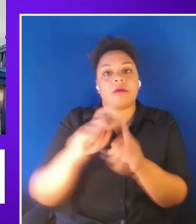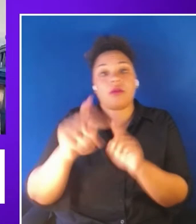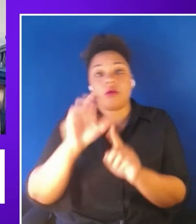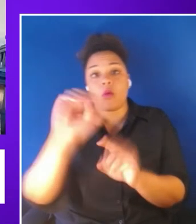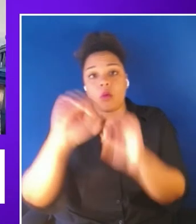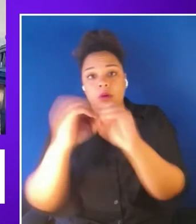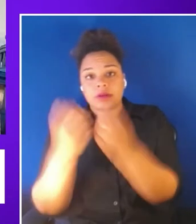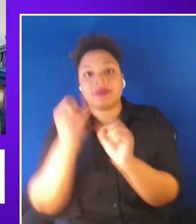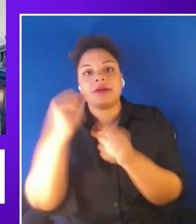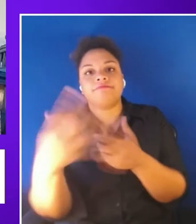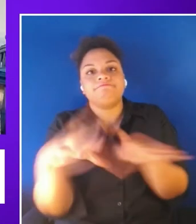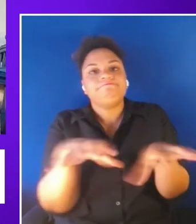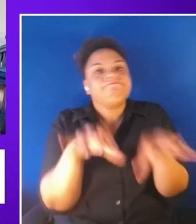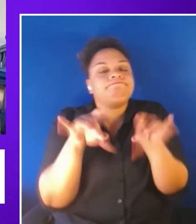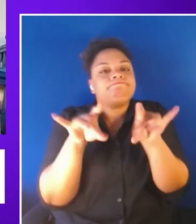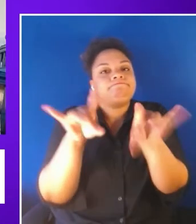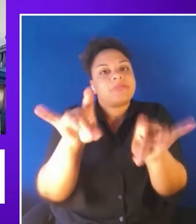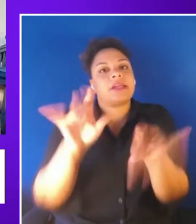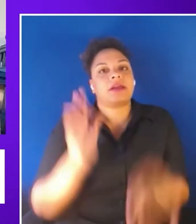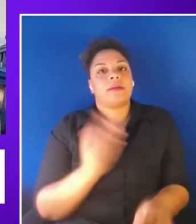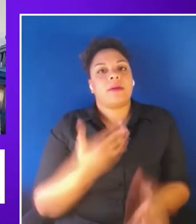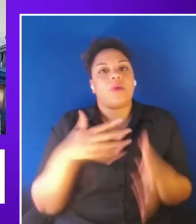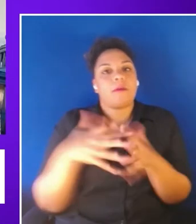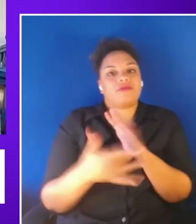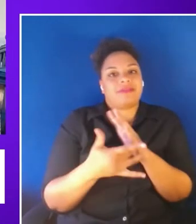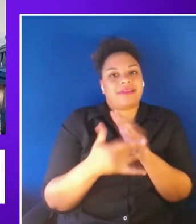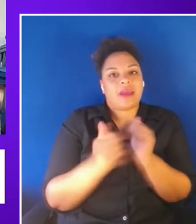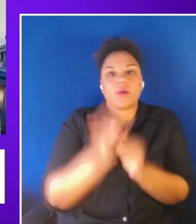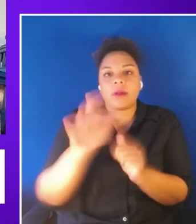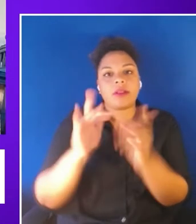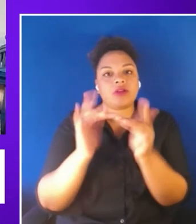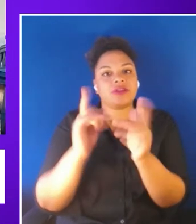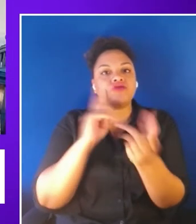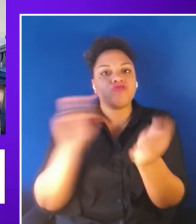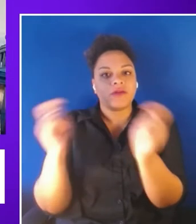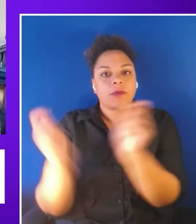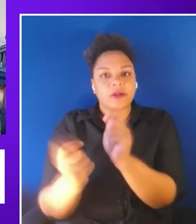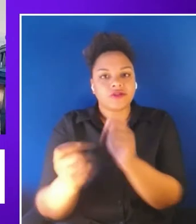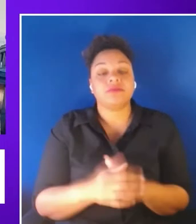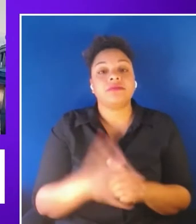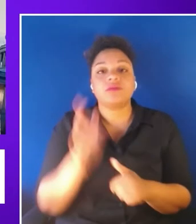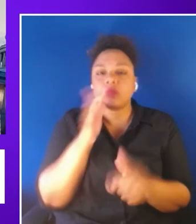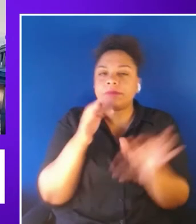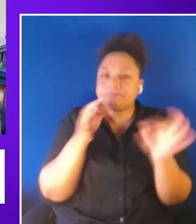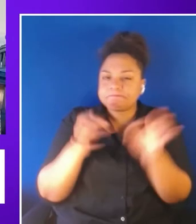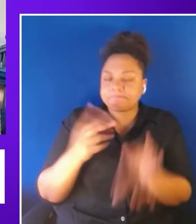as part of their digital transformation it outlines how accessible immersive tech